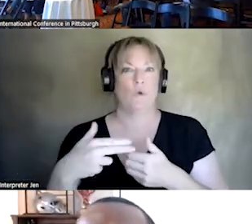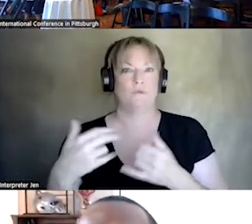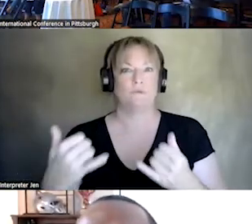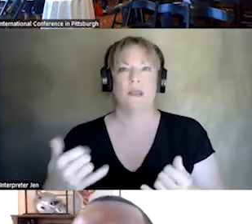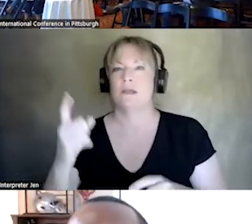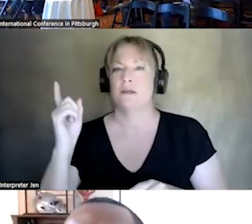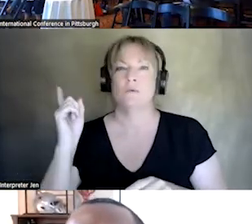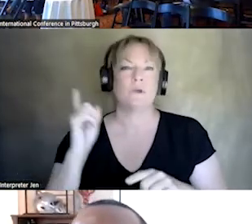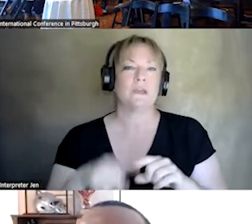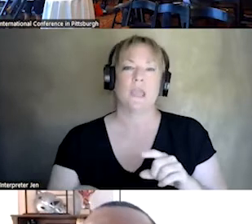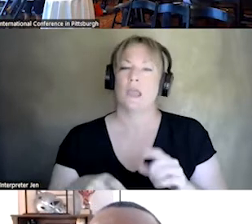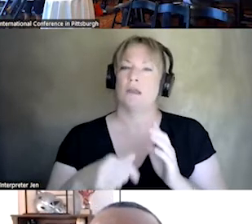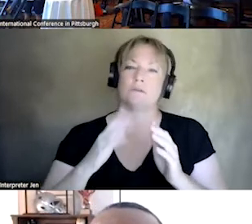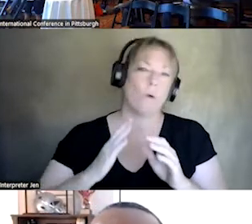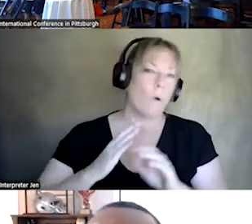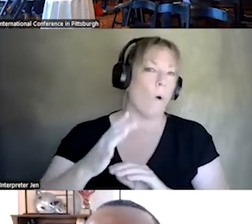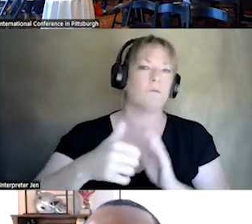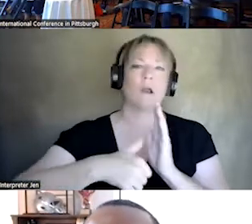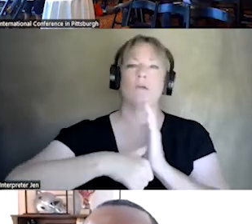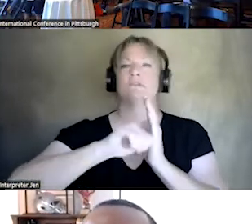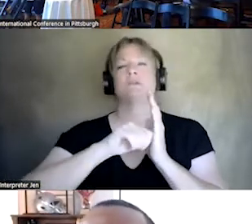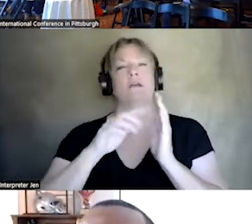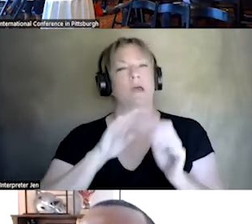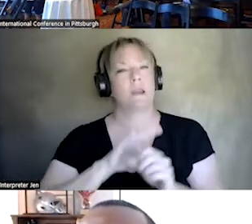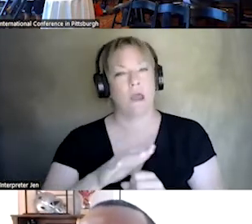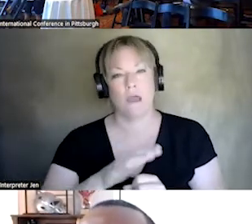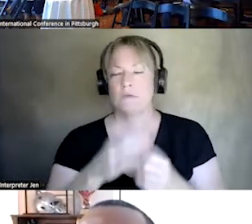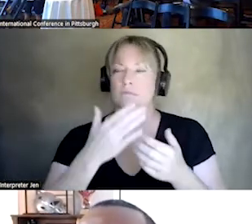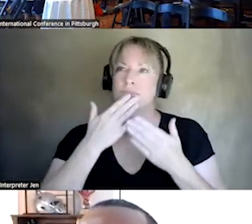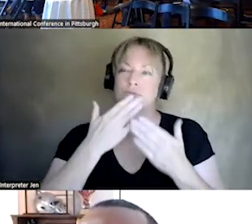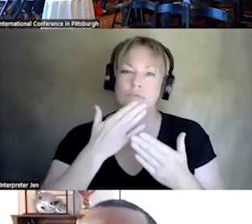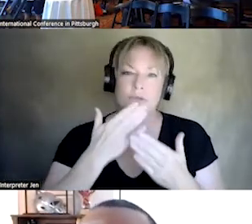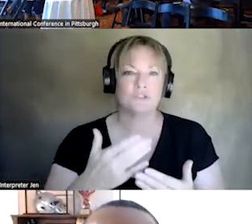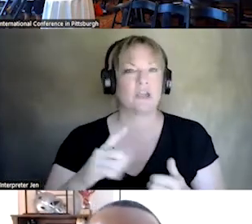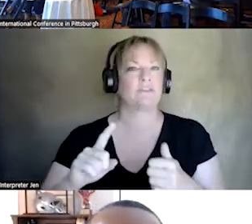ENOUGH ABOUT, HOW MUCH WE APPRECIATE OUR FIRST RESPONDERS. AND, ALSO, ALONG THOSE LINES, I WAS